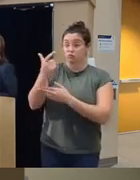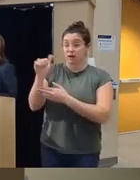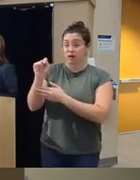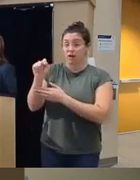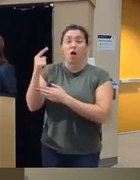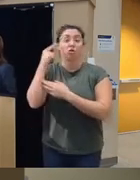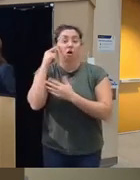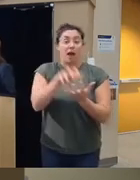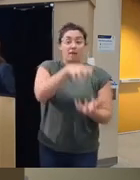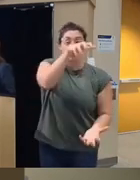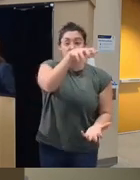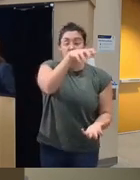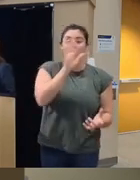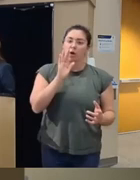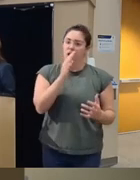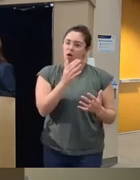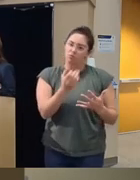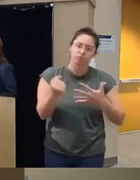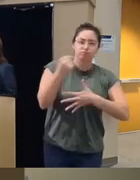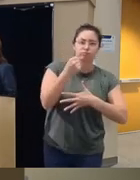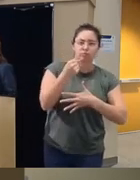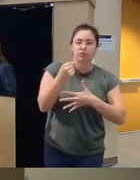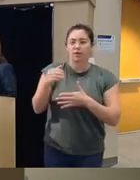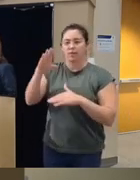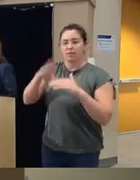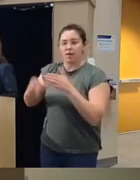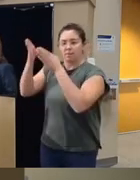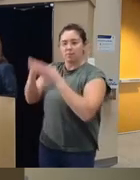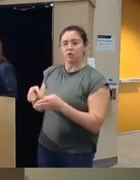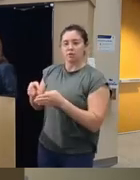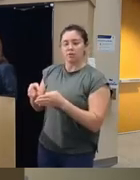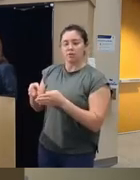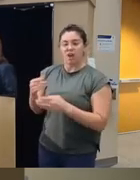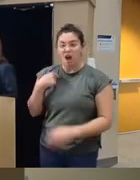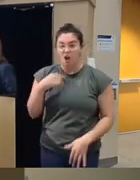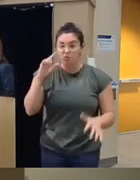to be superior to human administered and when I sent it to NIH I was shocked that they wrote back